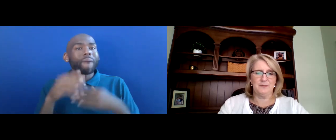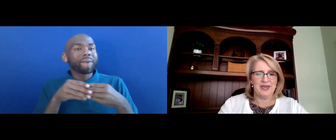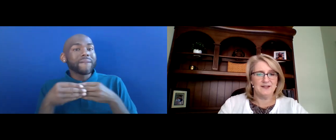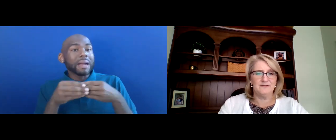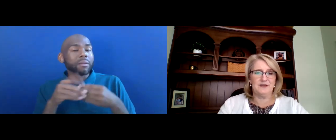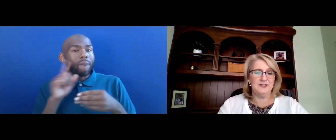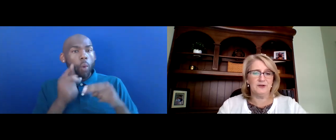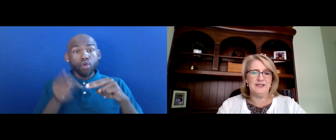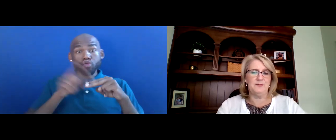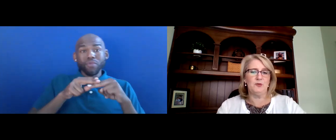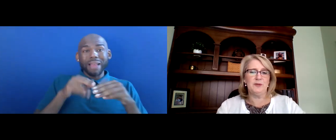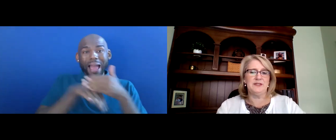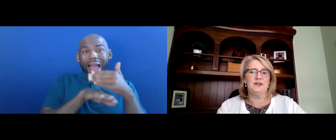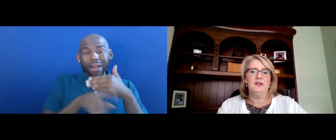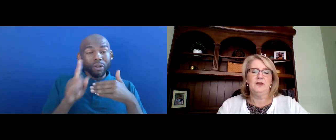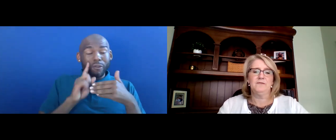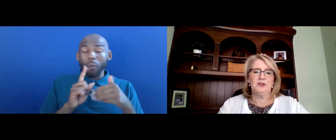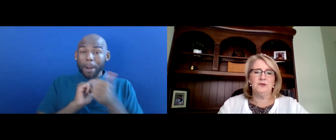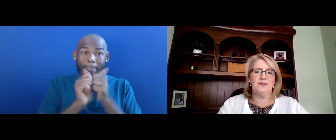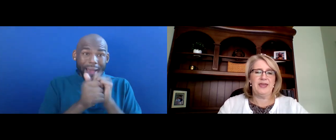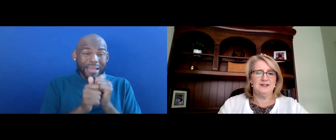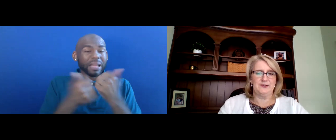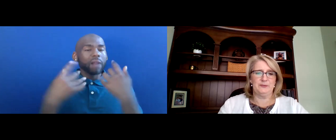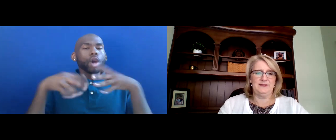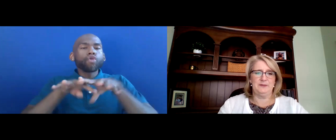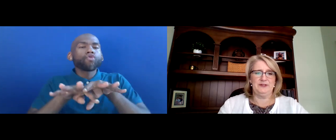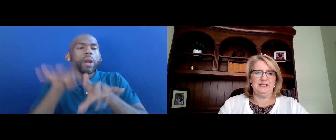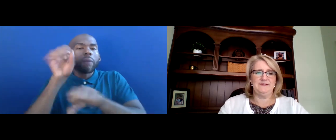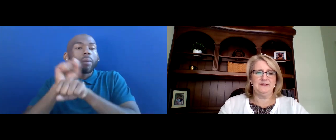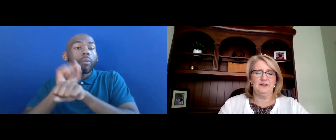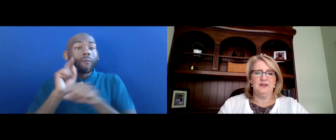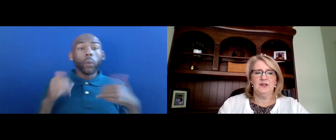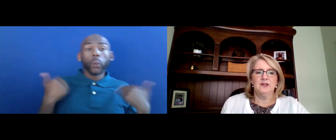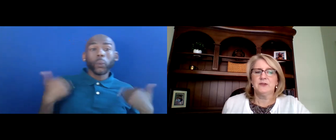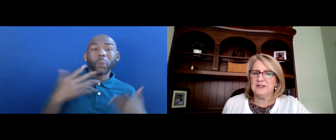COMPETITIVE, INTEGRATED EMPLOYMENT FOR YOUTH AND ADULTS WITH DISABILITIES.